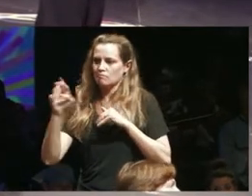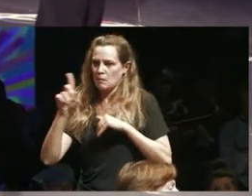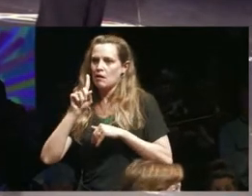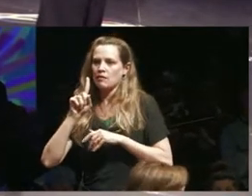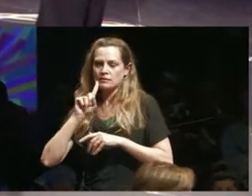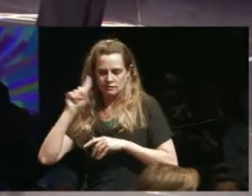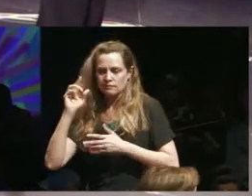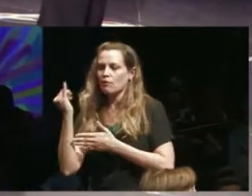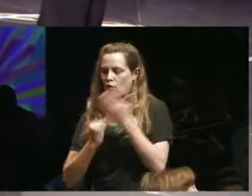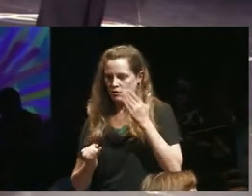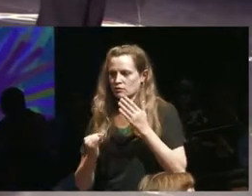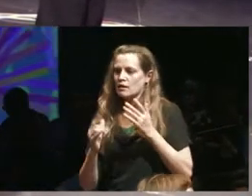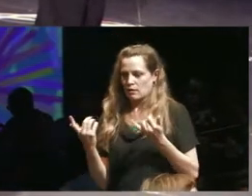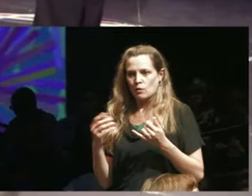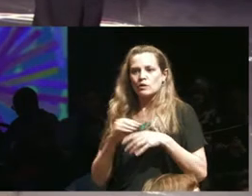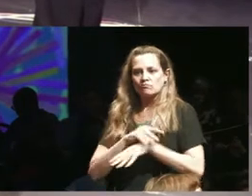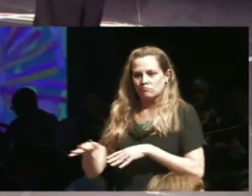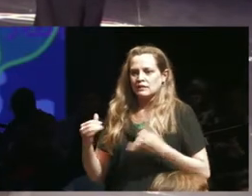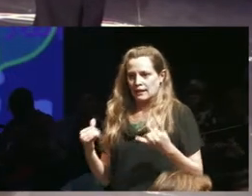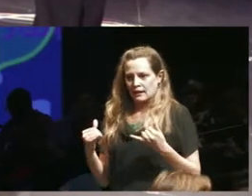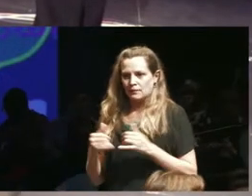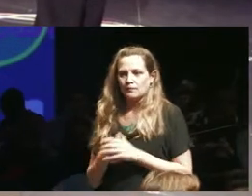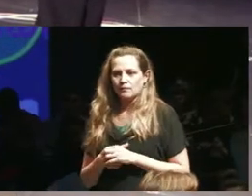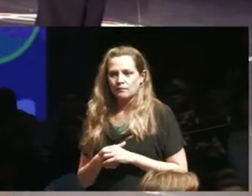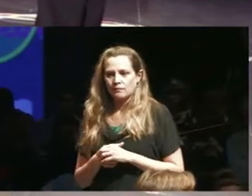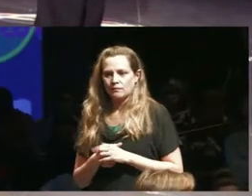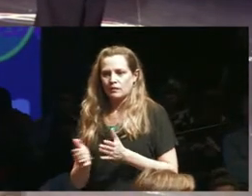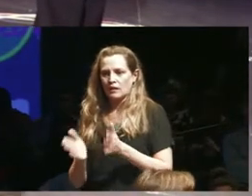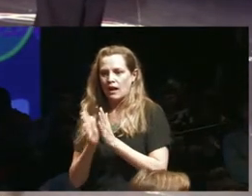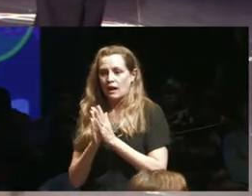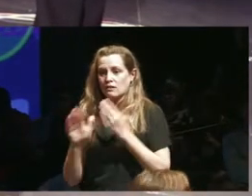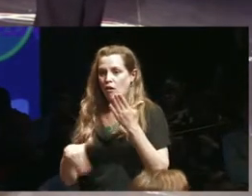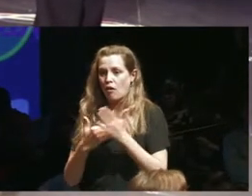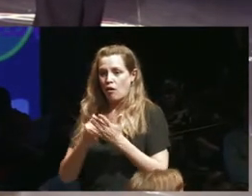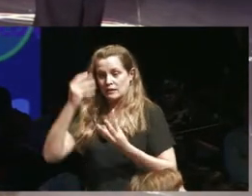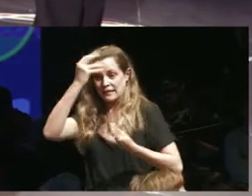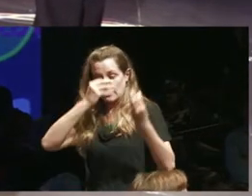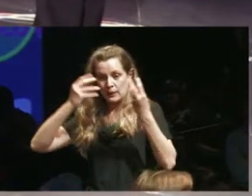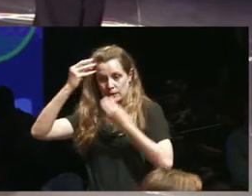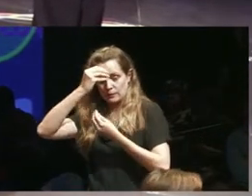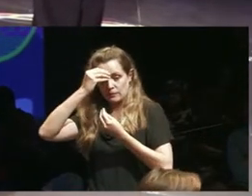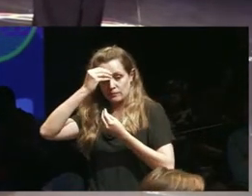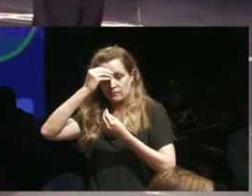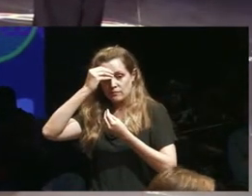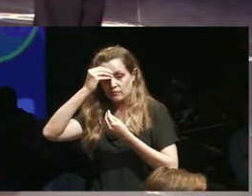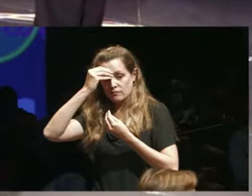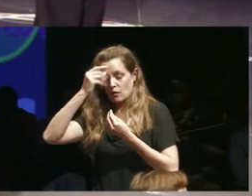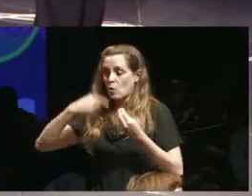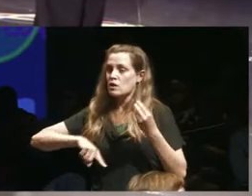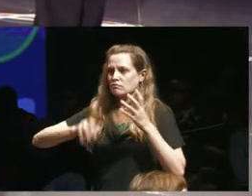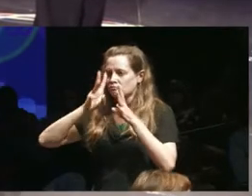today and so I would ask us all to think about what we are creating when we are